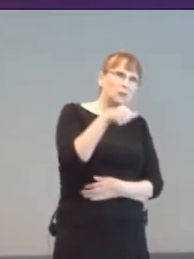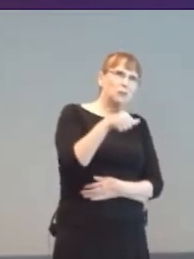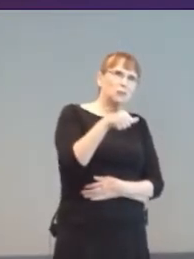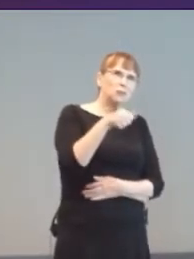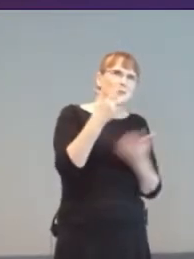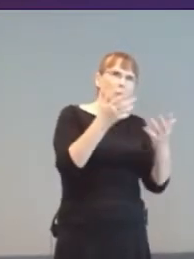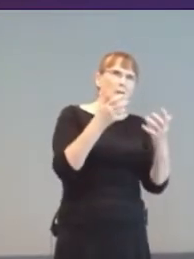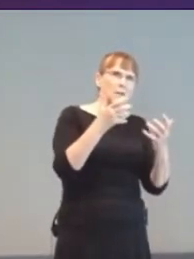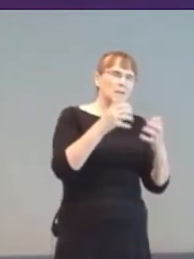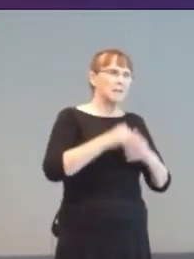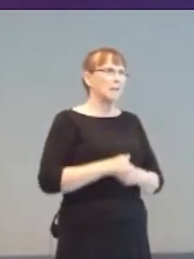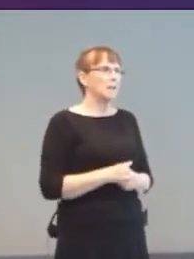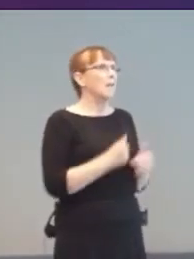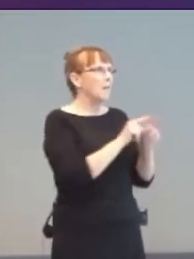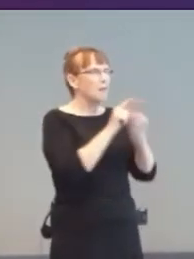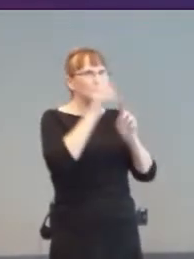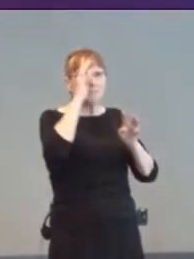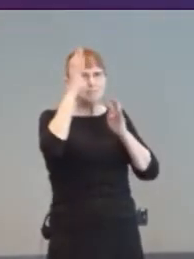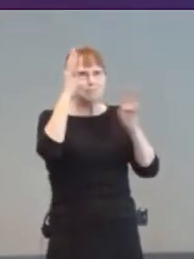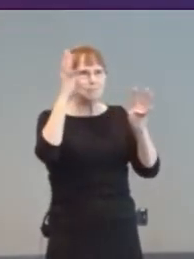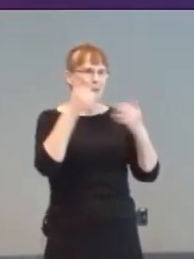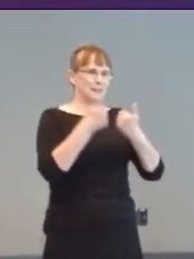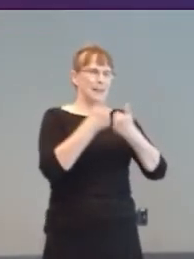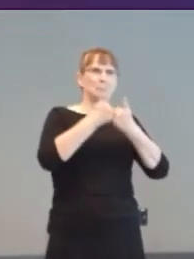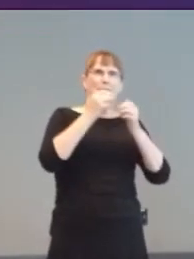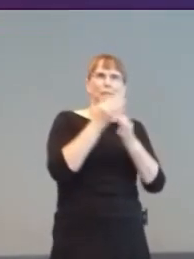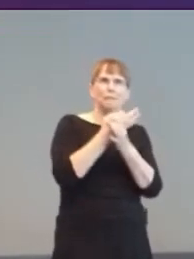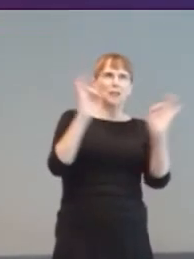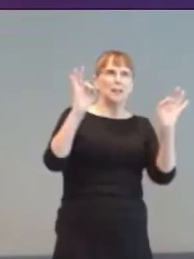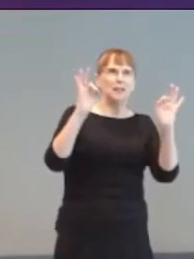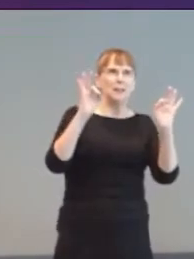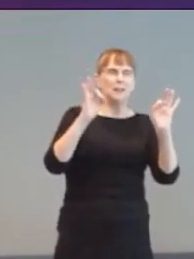Free games, an accessible gaming shop, a museum and more followed.